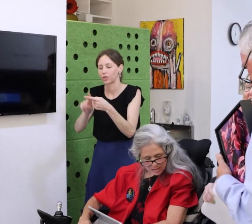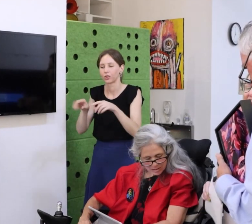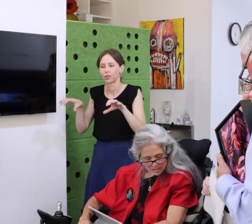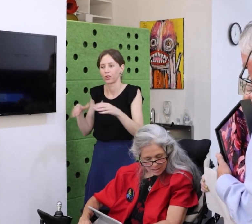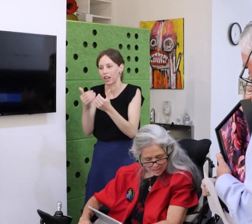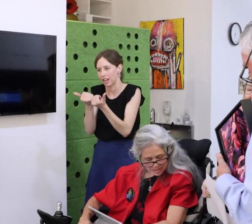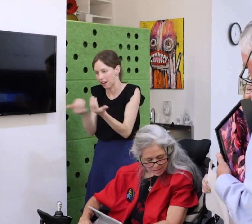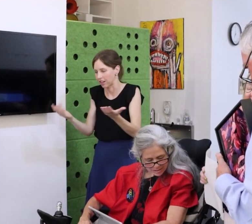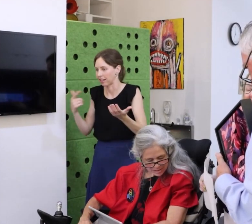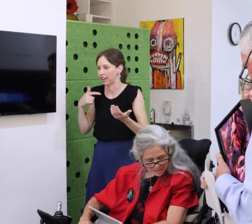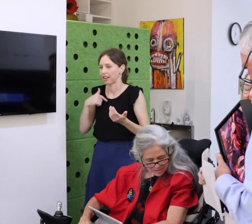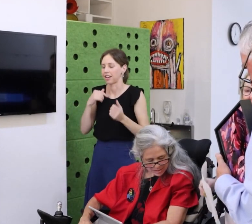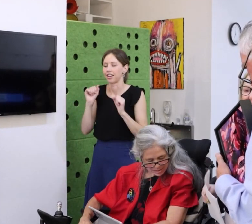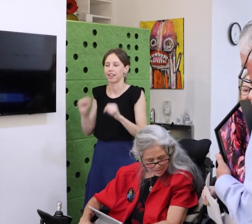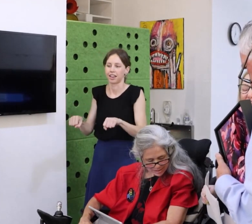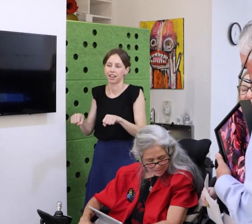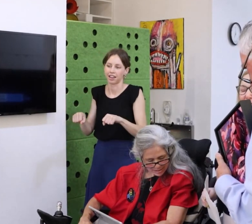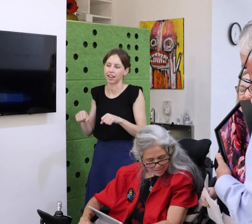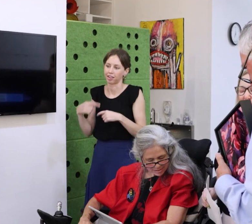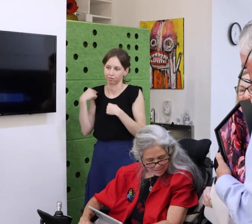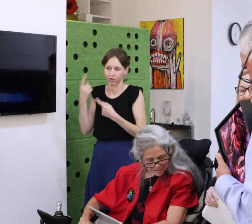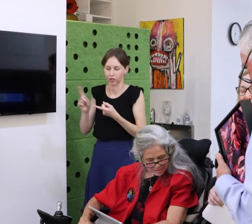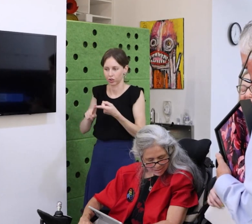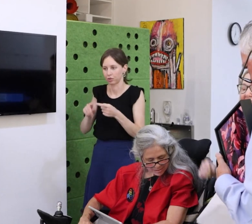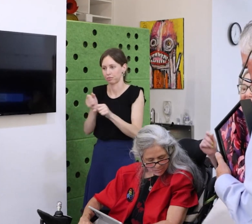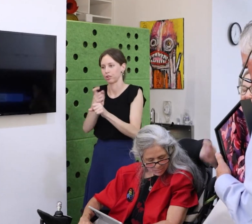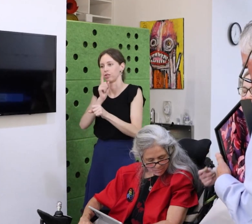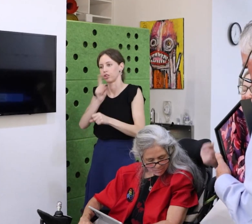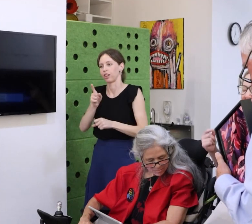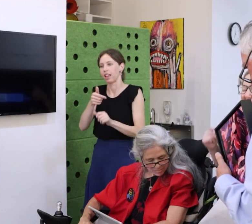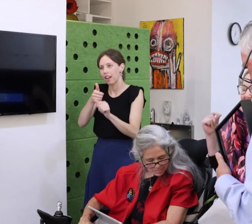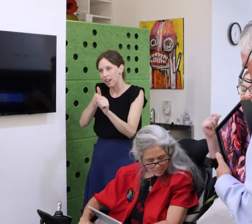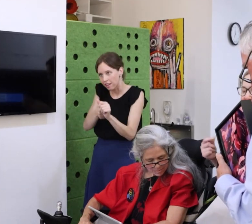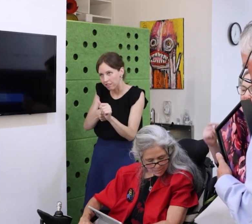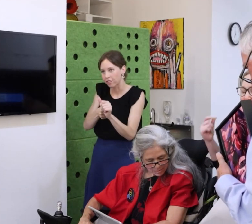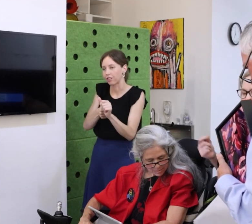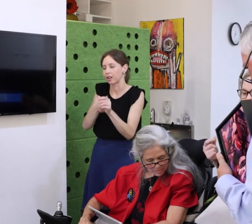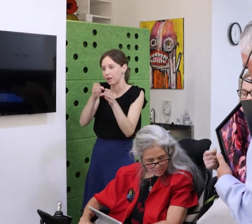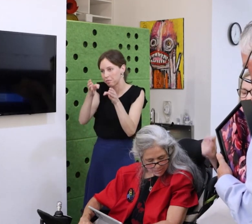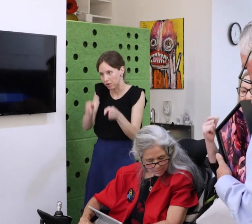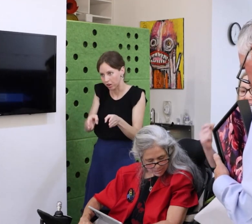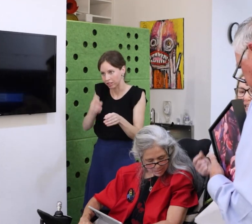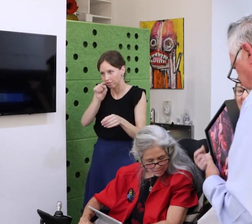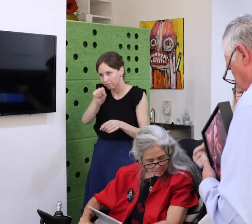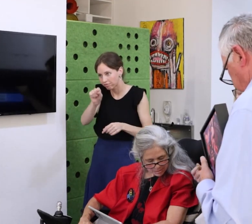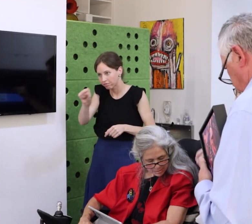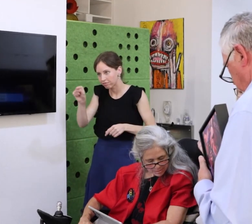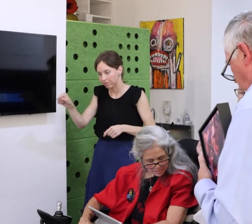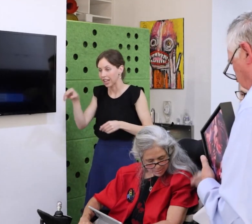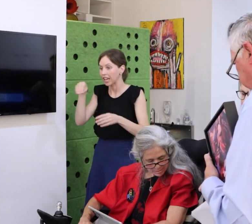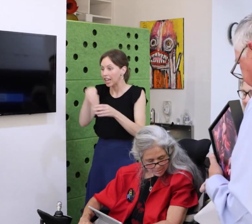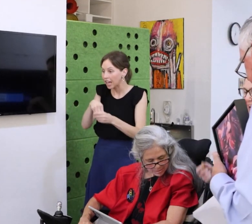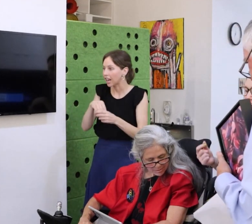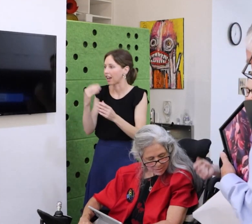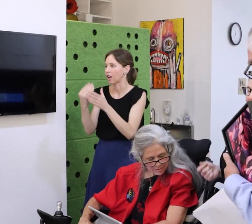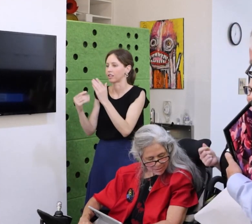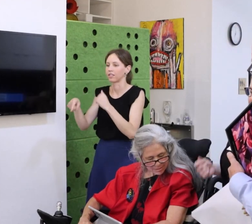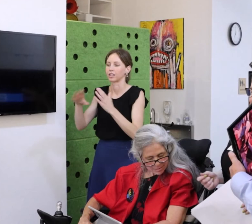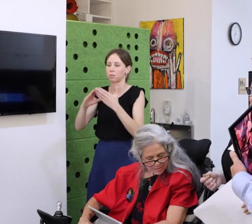When I first heard that I had won the award I had a bit of that imposter syndrome.